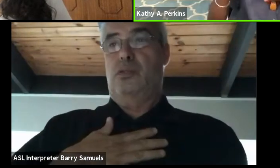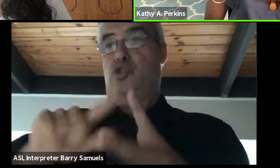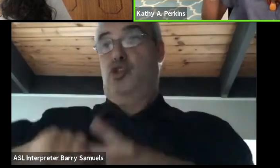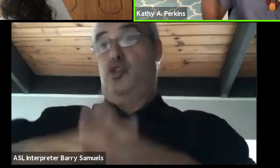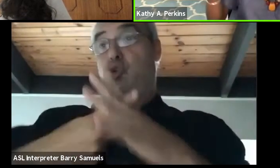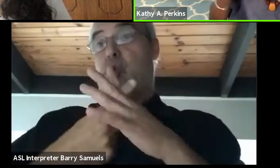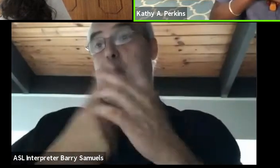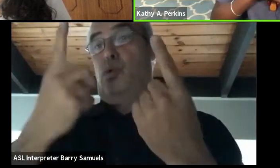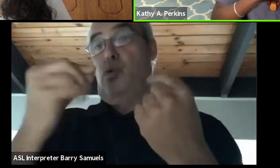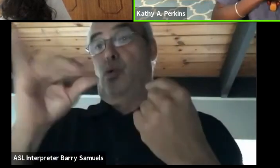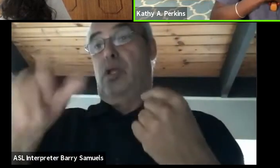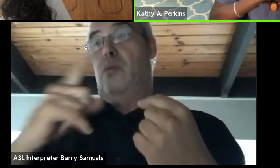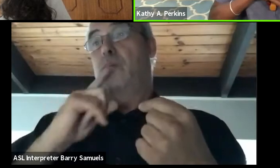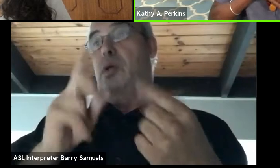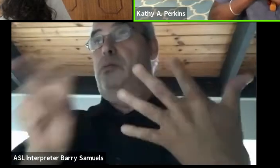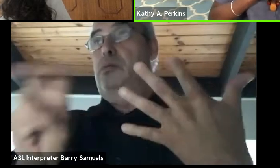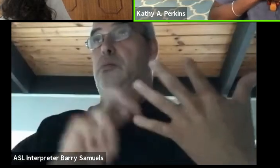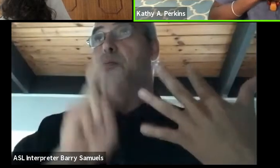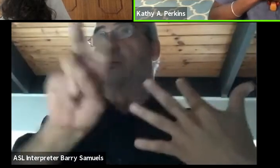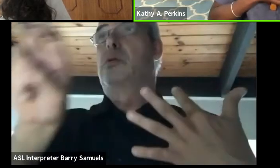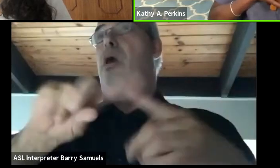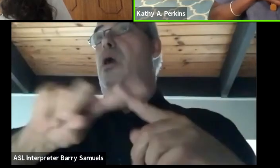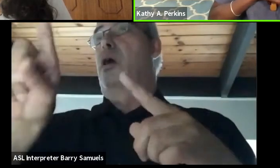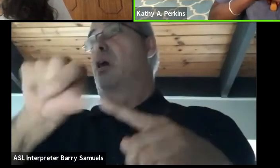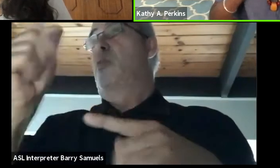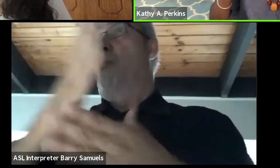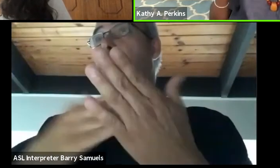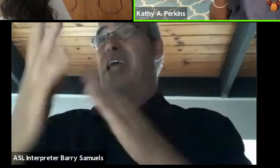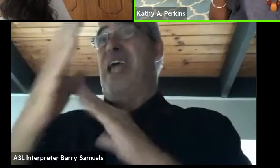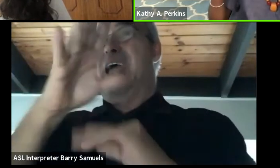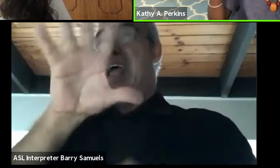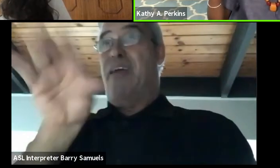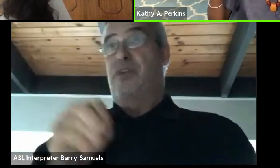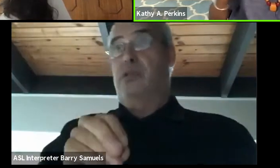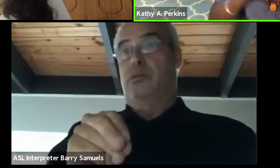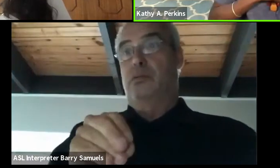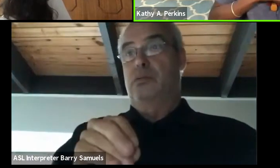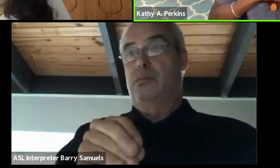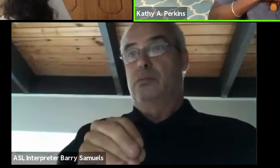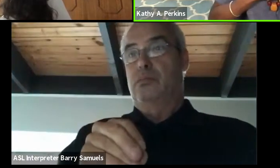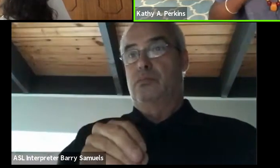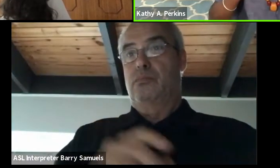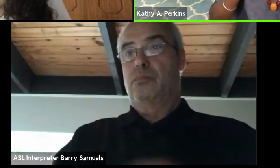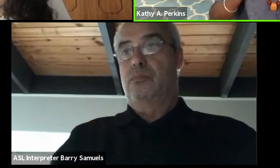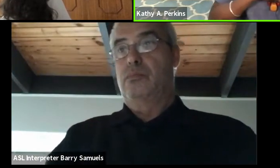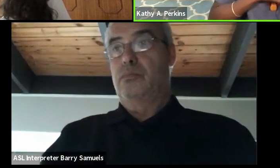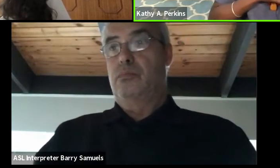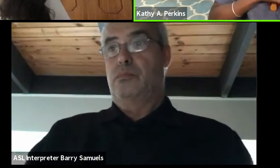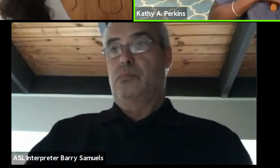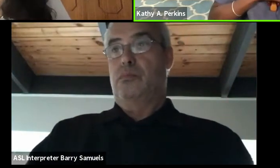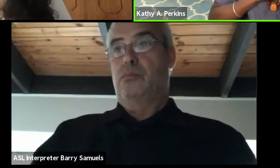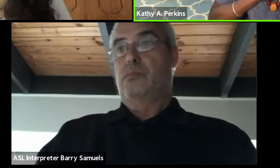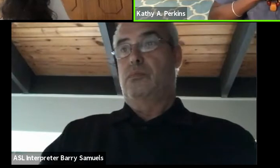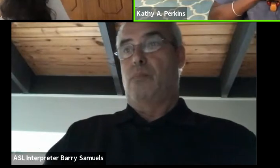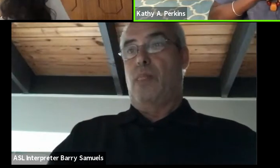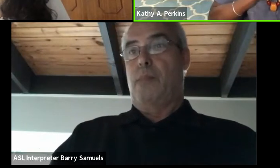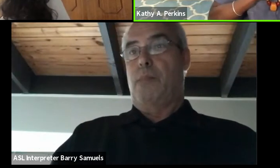And then I just started going to other parts of Africa, mainly Anglophone speaking countries because I don't speak anything else.